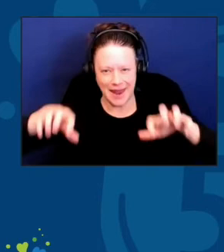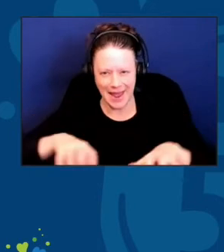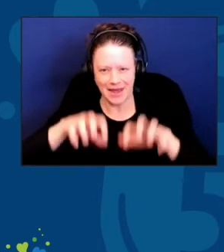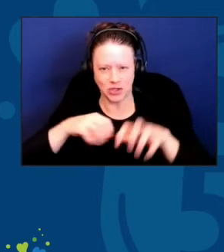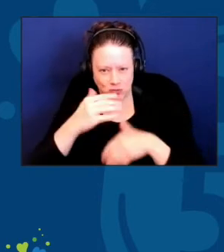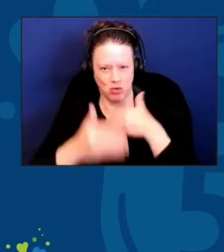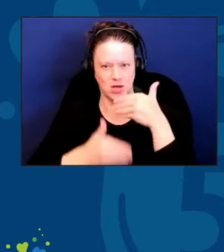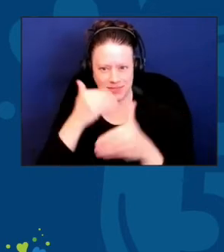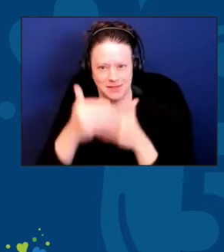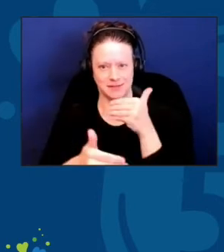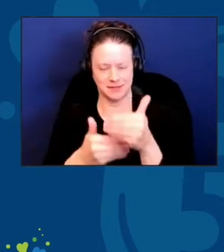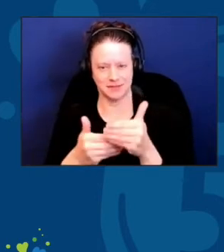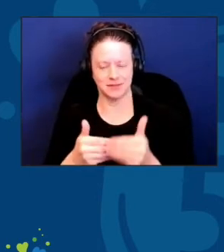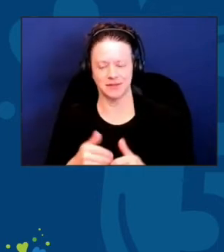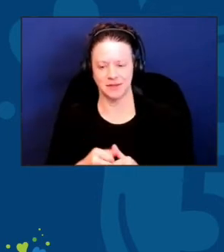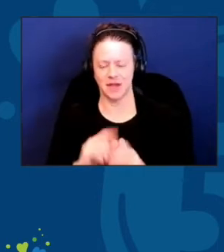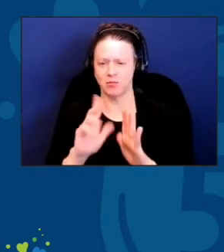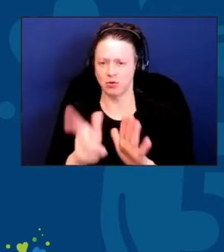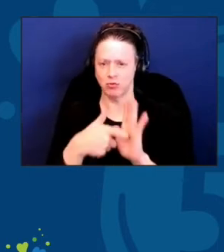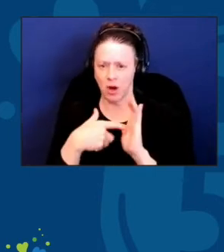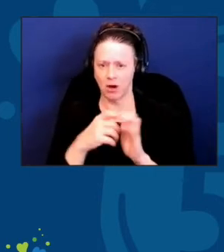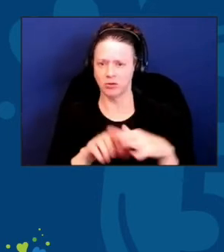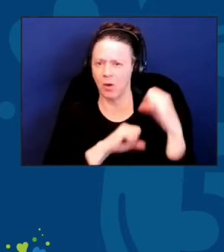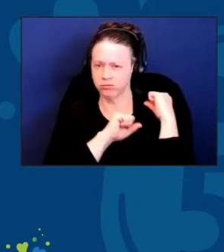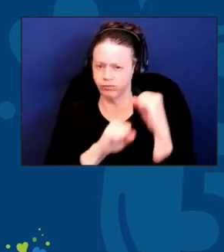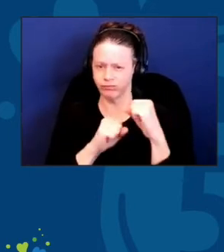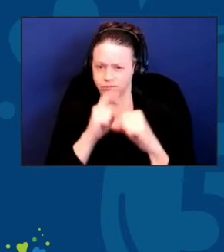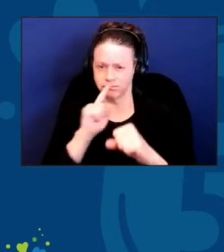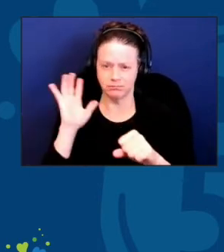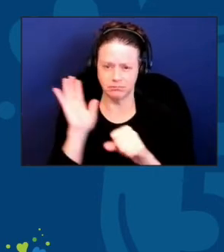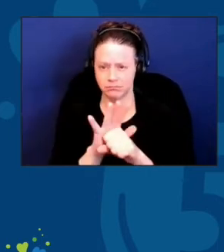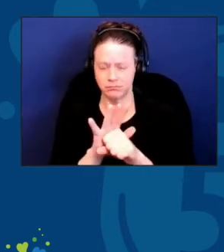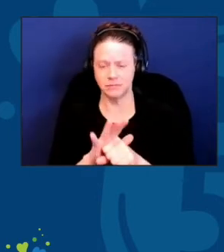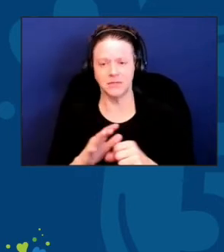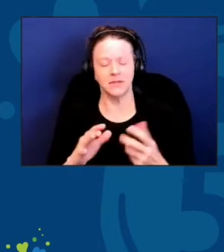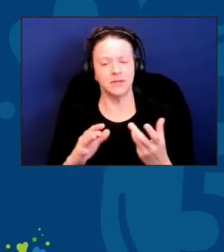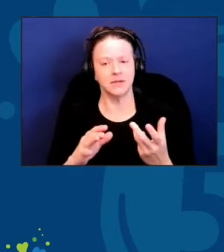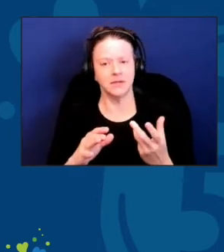it takes a ruthless commitment to innovation. Ruthless, not in a negative sense,